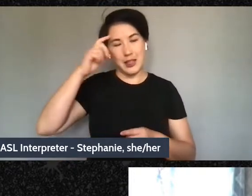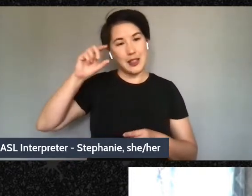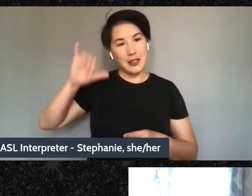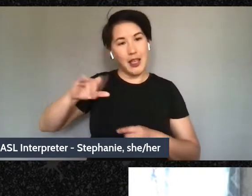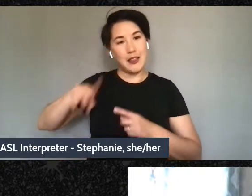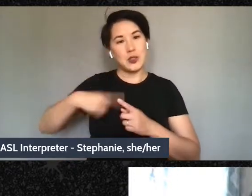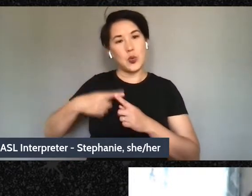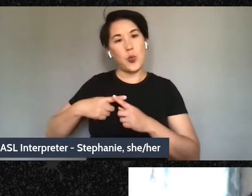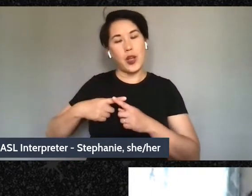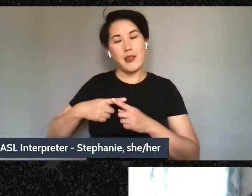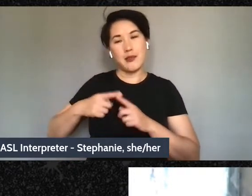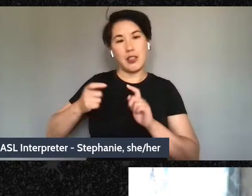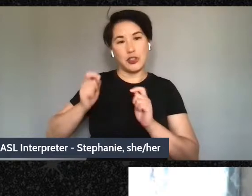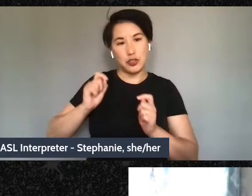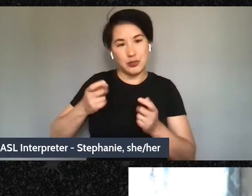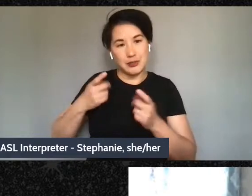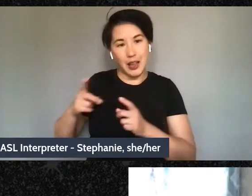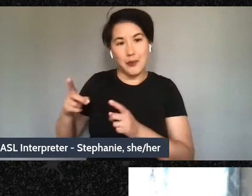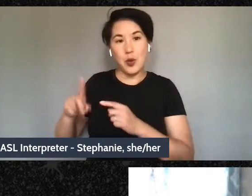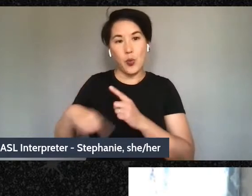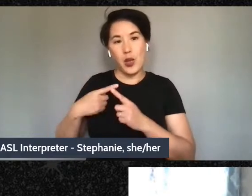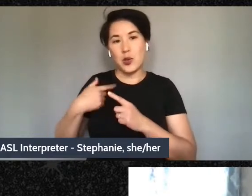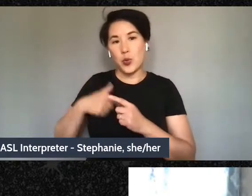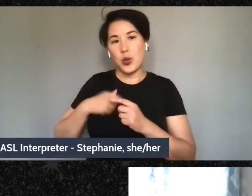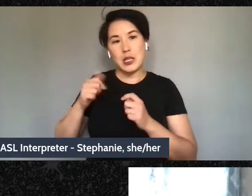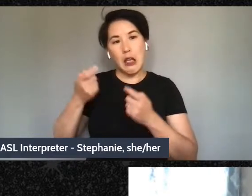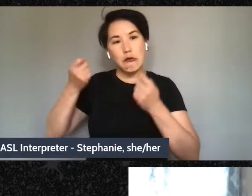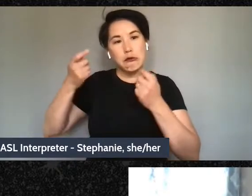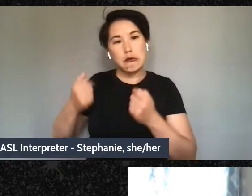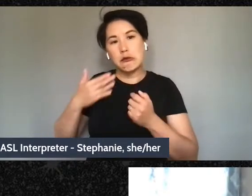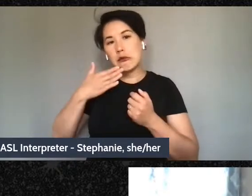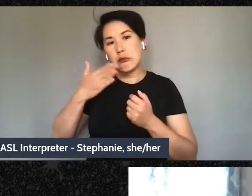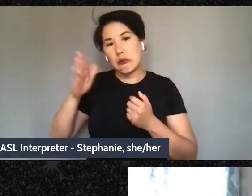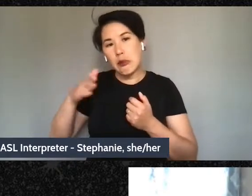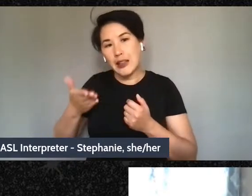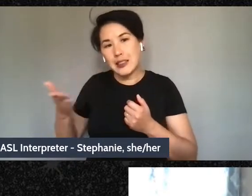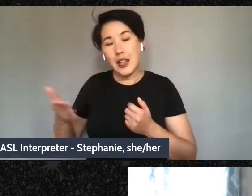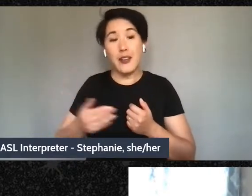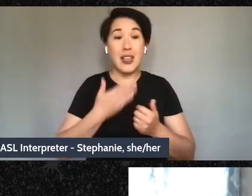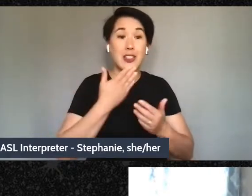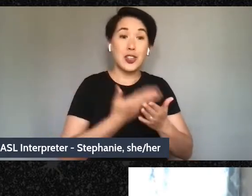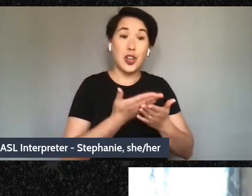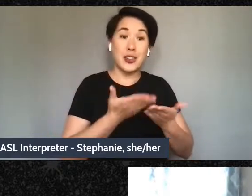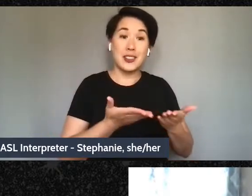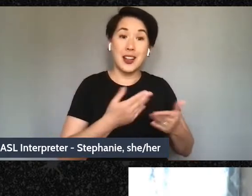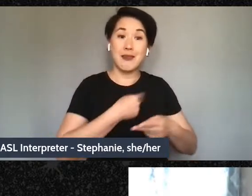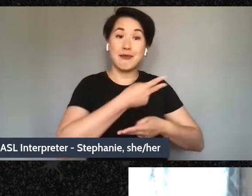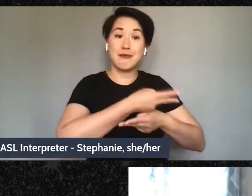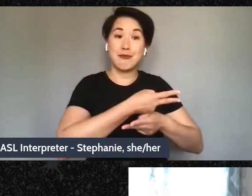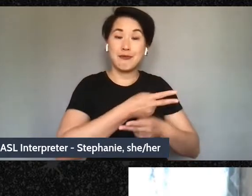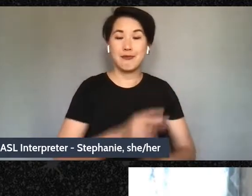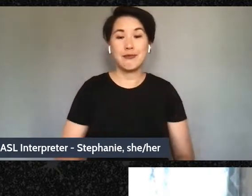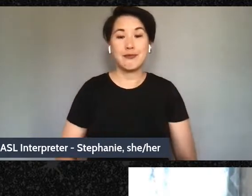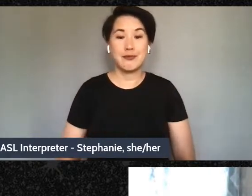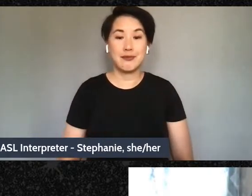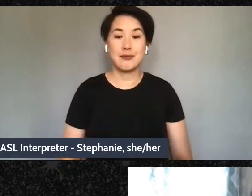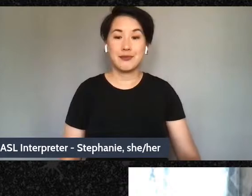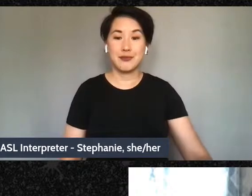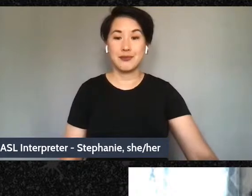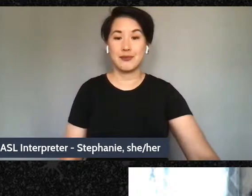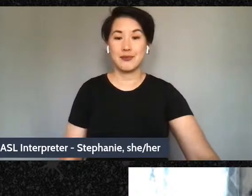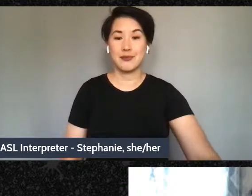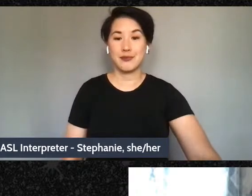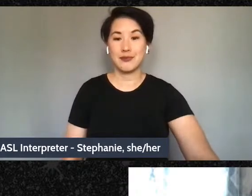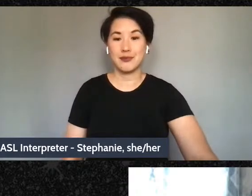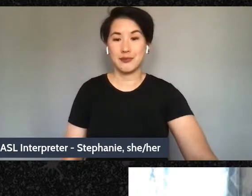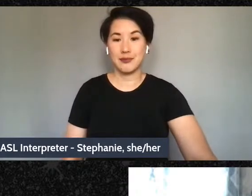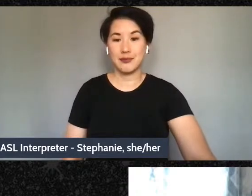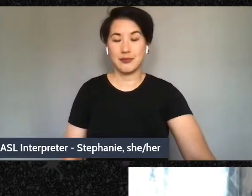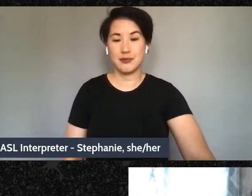some of those bad elements and look for some of those good elements because they're there.